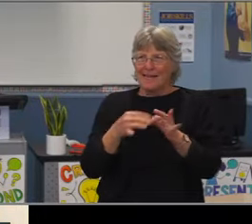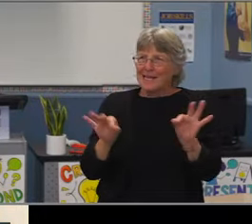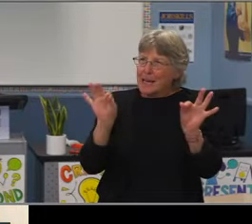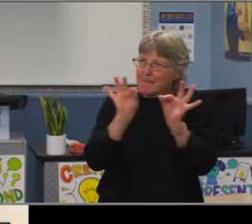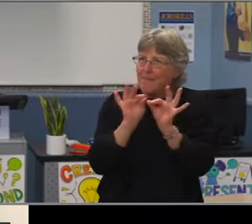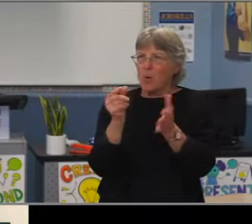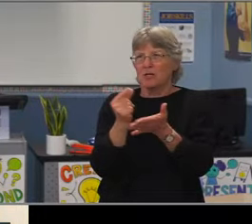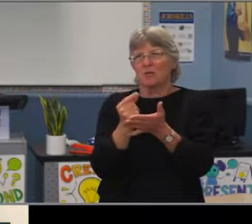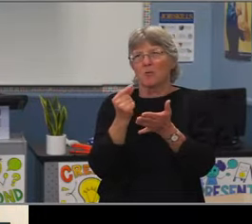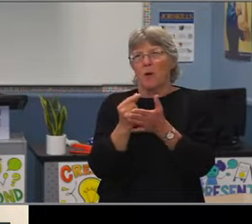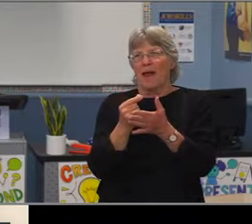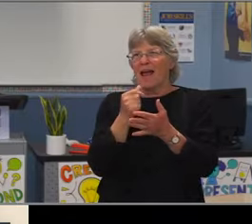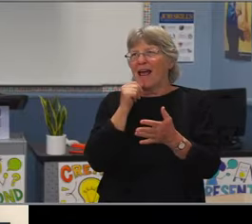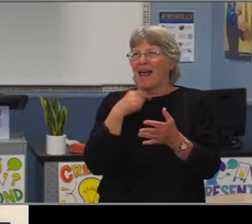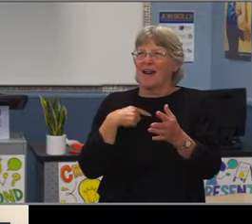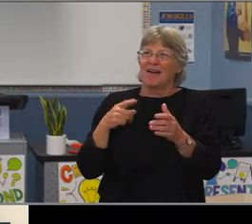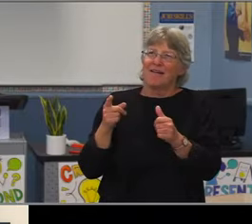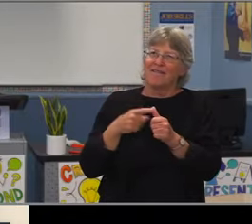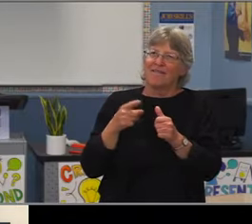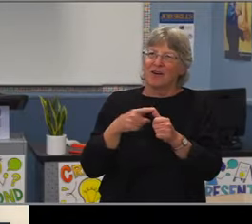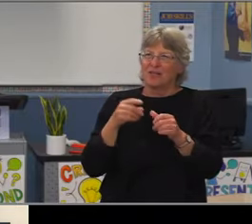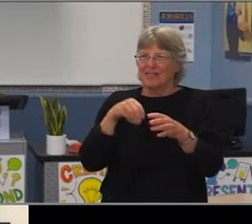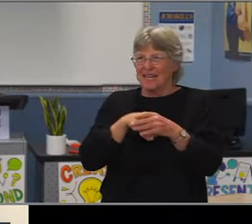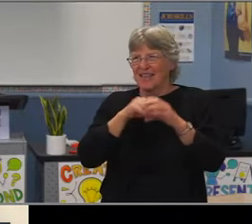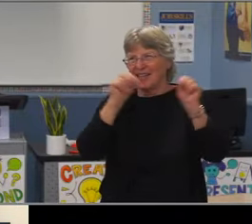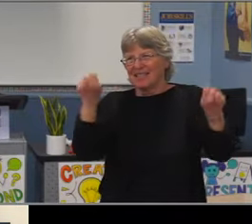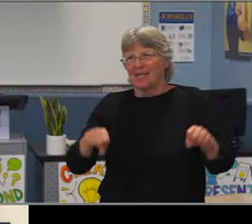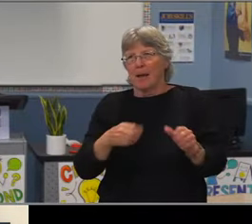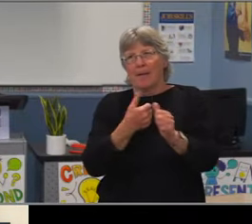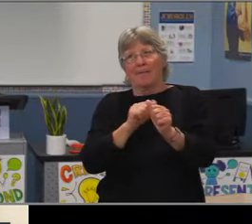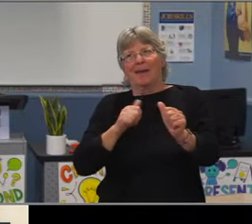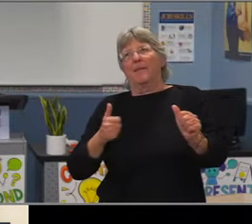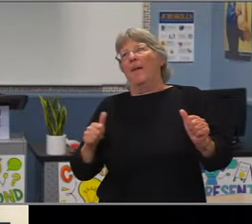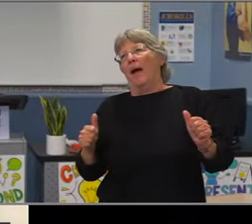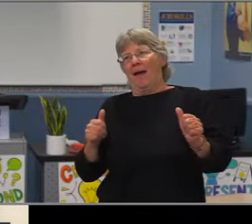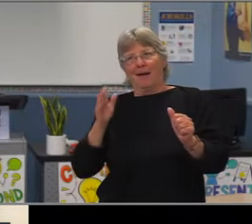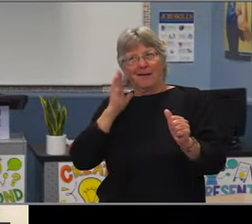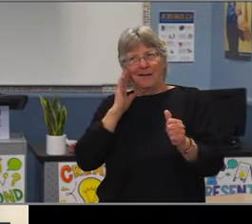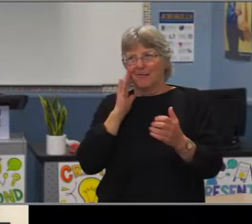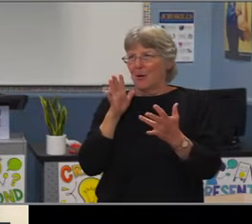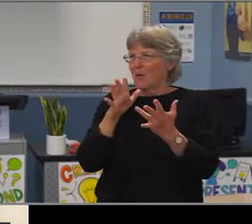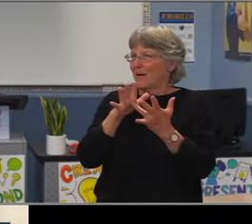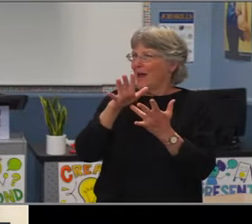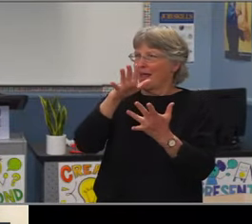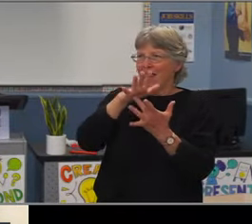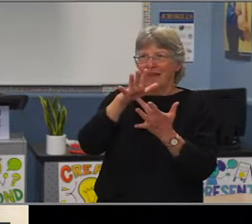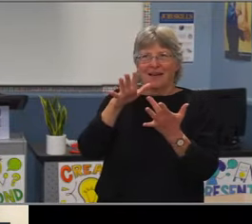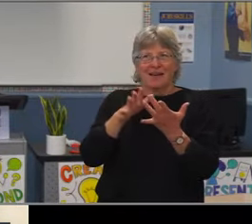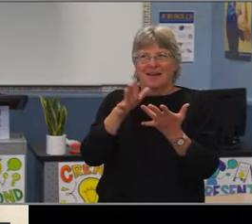And it's very difficult for a lot of those kids to connect in a meaningful way with an adult